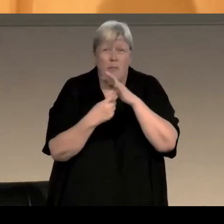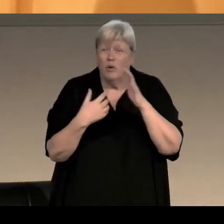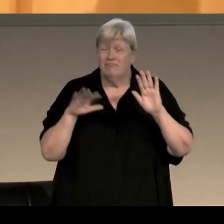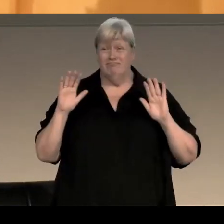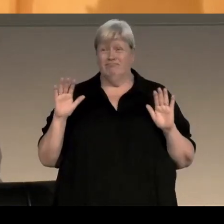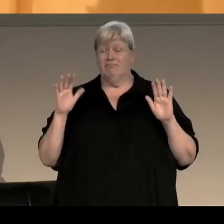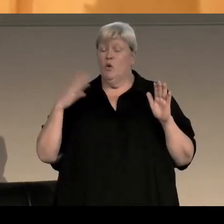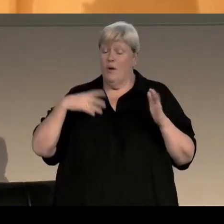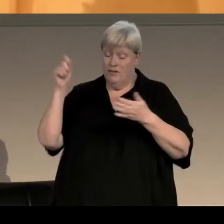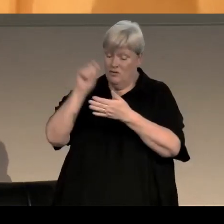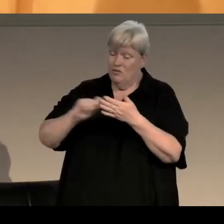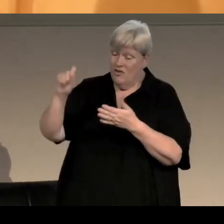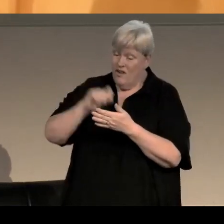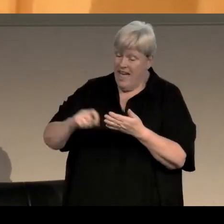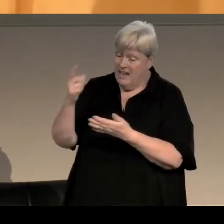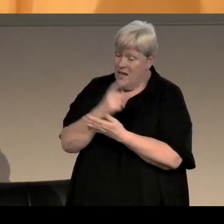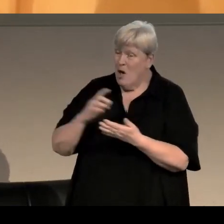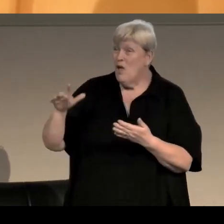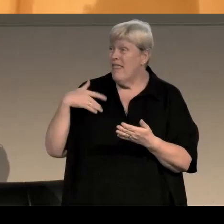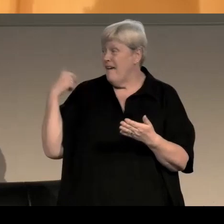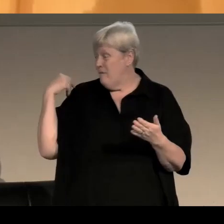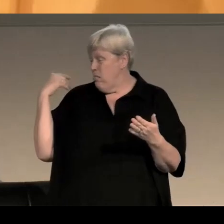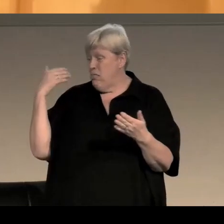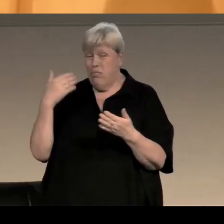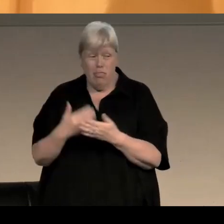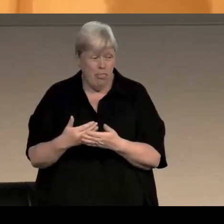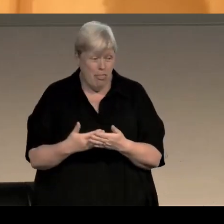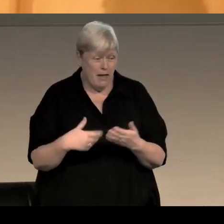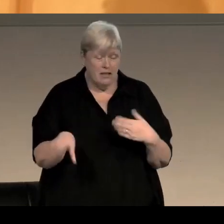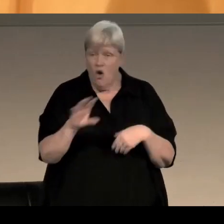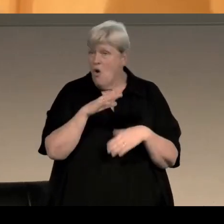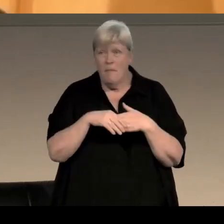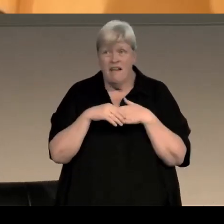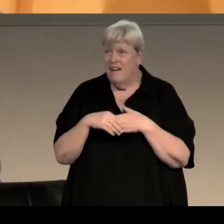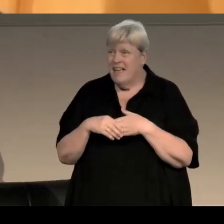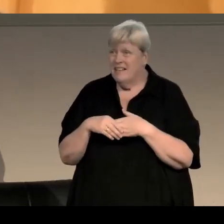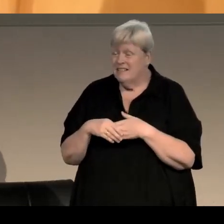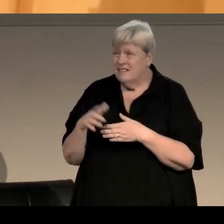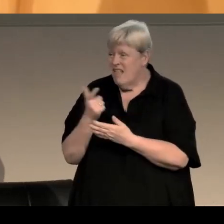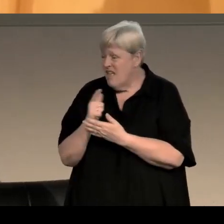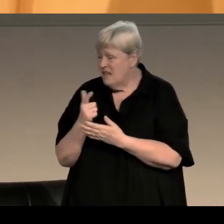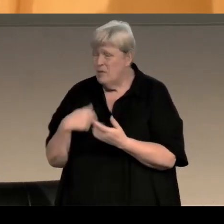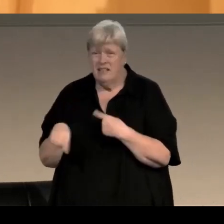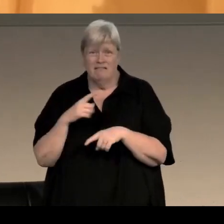I wanted to write about the kind of life that I led because you know, not all my friends are gay not all my friends are lesbians, they're not all queer,